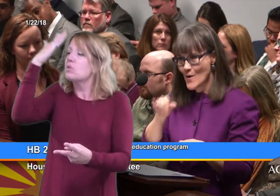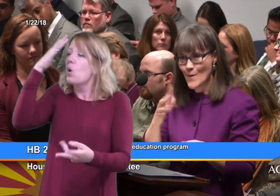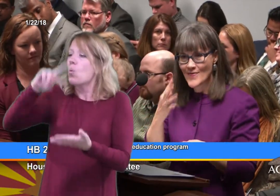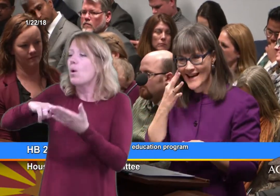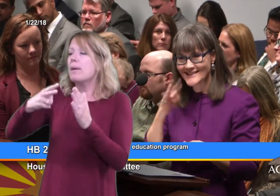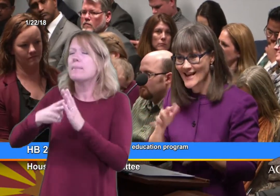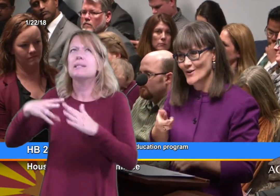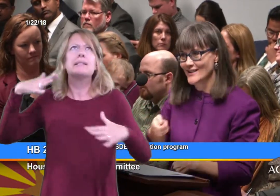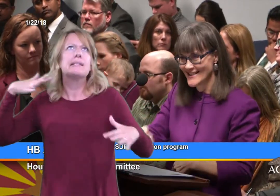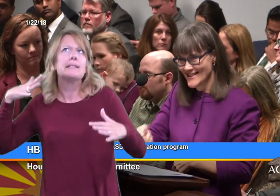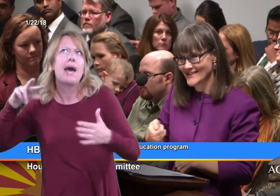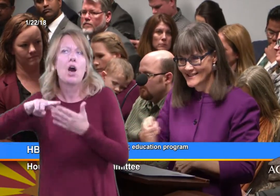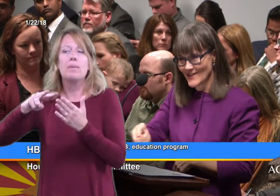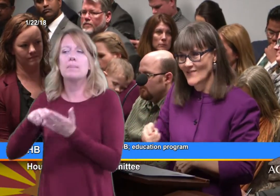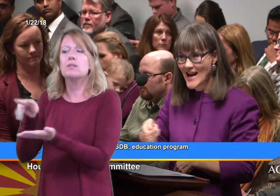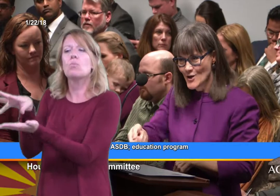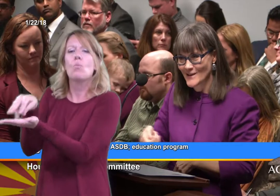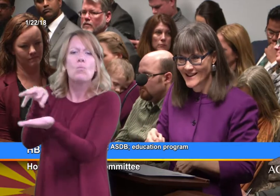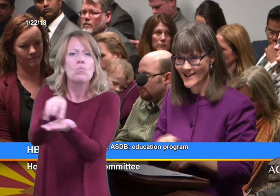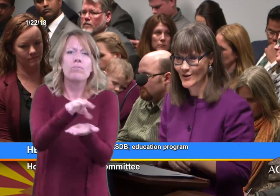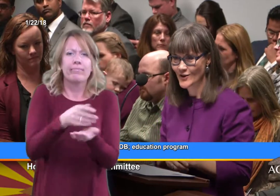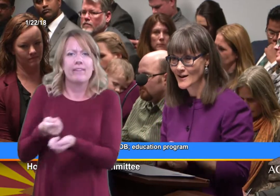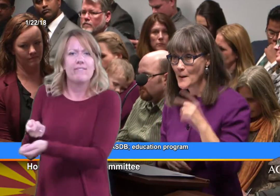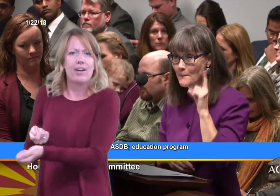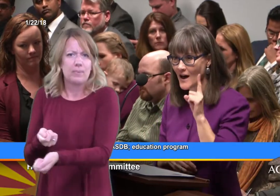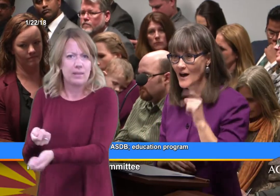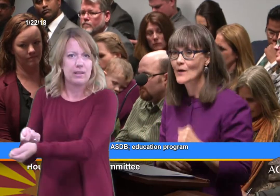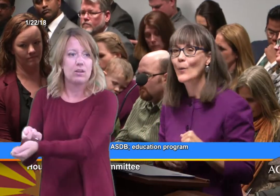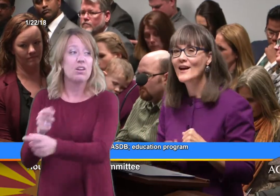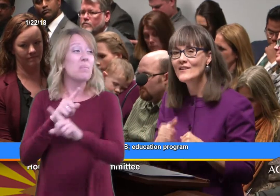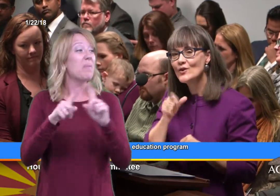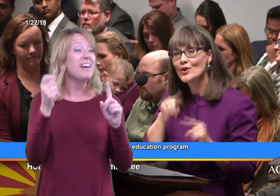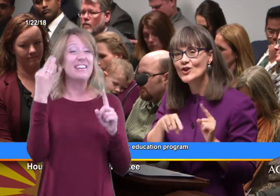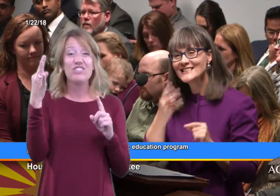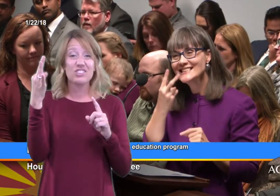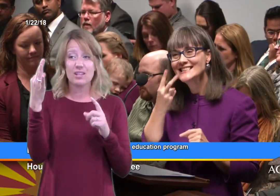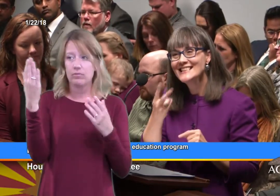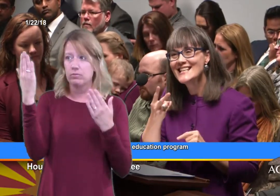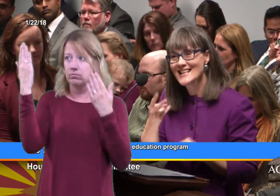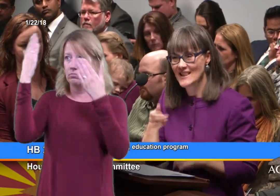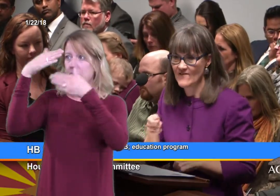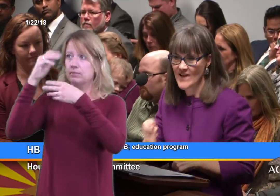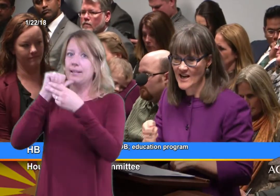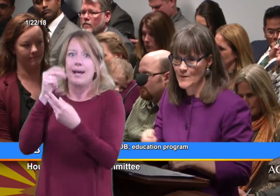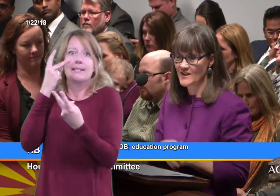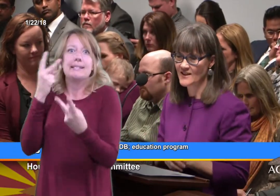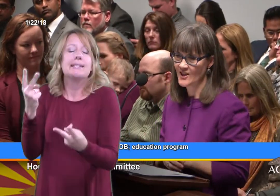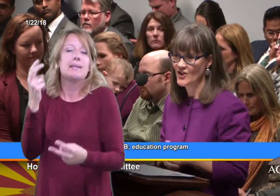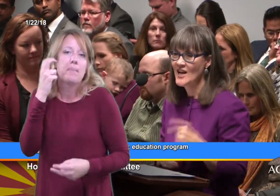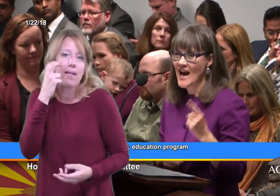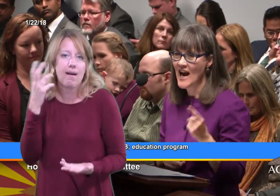"Oh, that sound is the vacuum cleaner." but what if you couldn't see the vacuum cleaner?